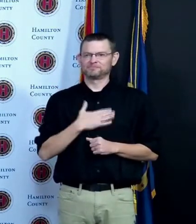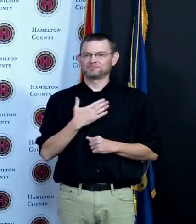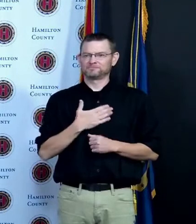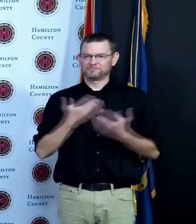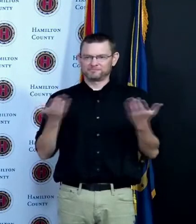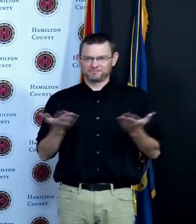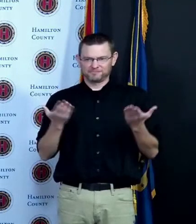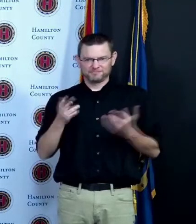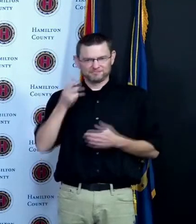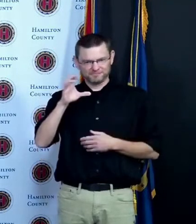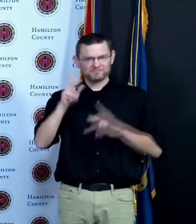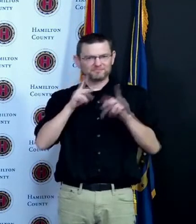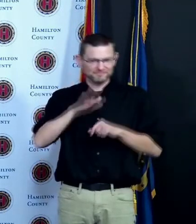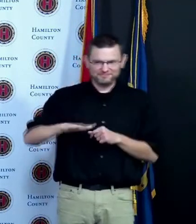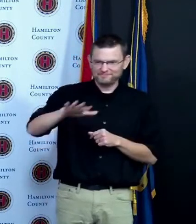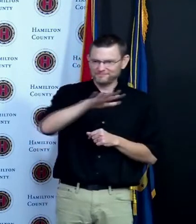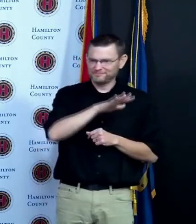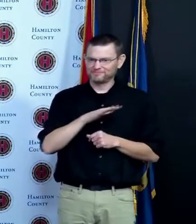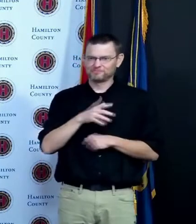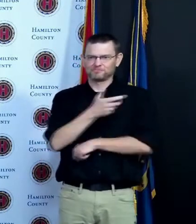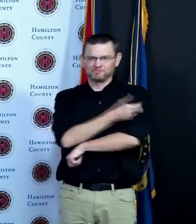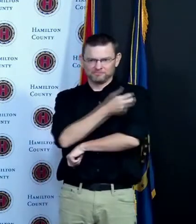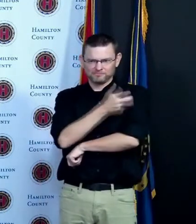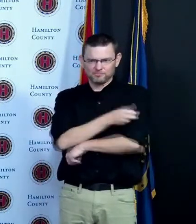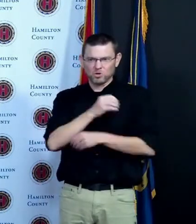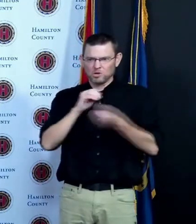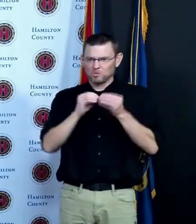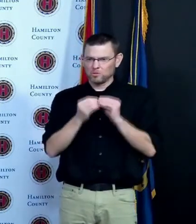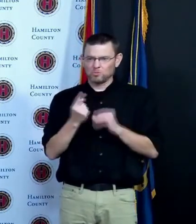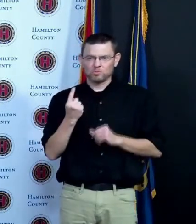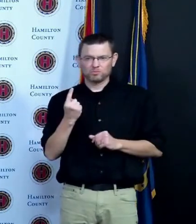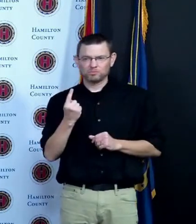are getting vaccinated this is the number one tool that we have available right now to end